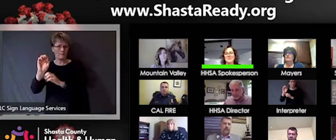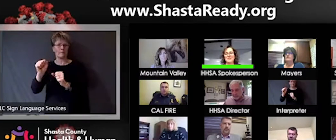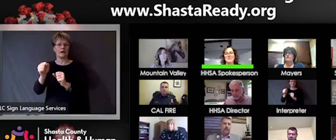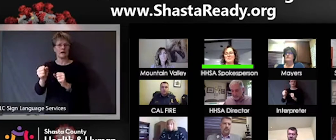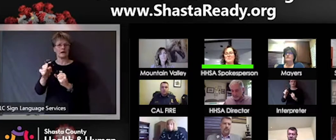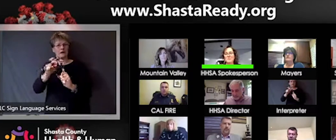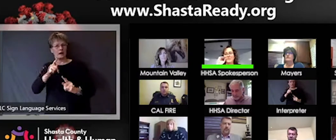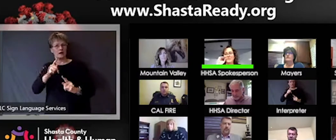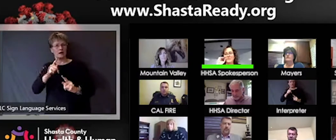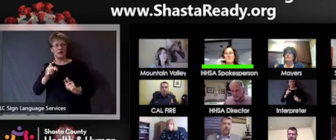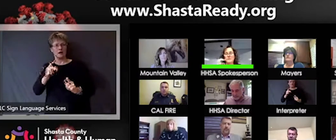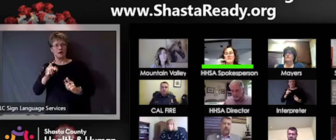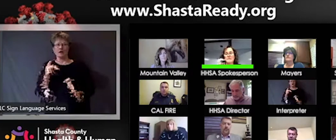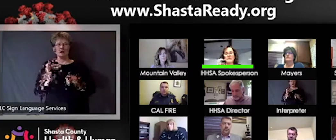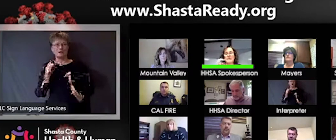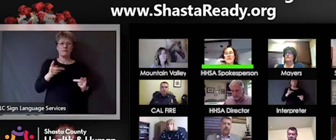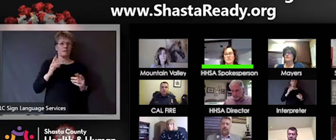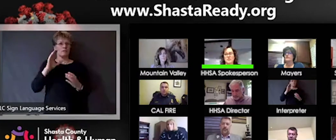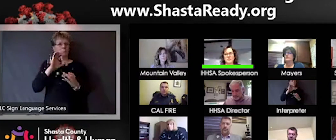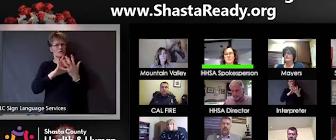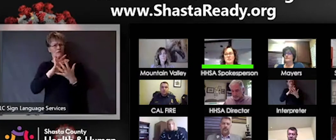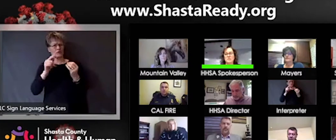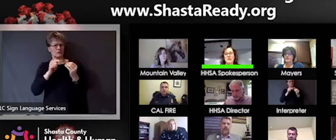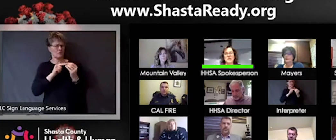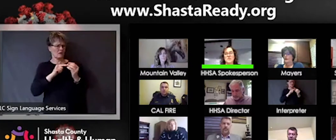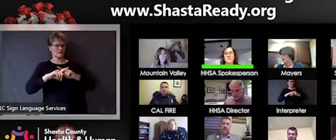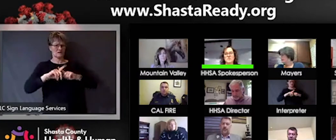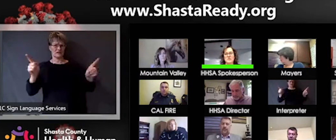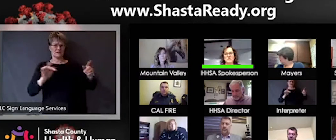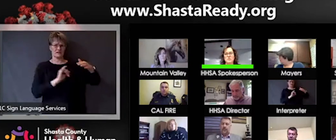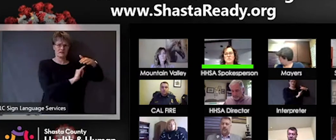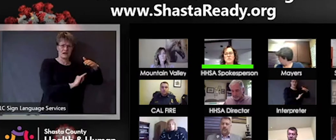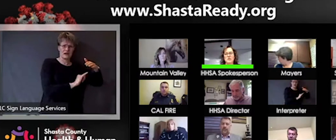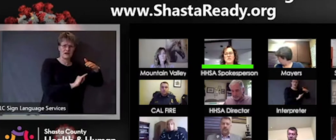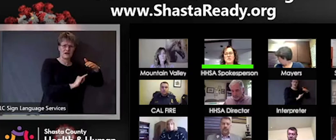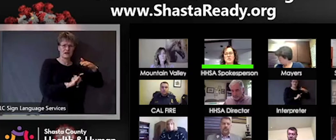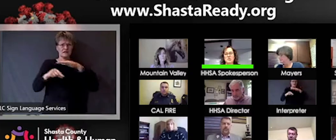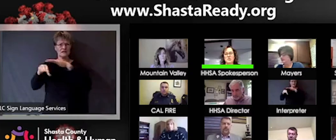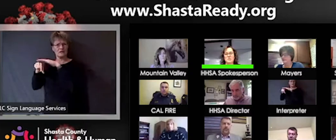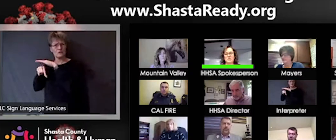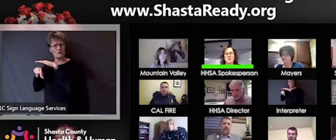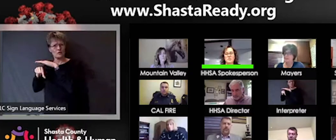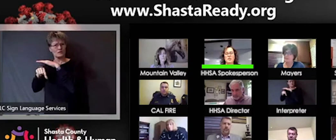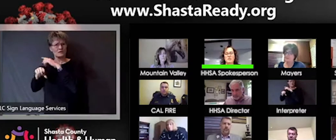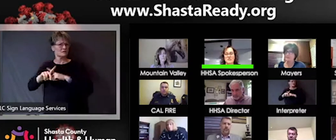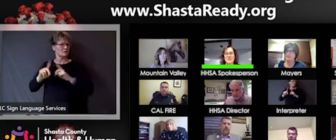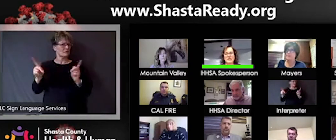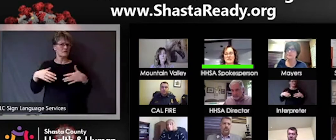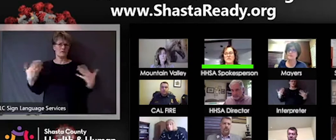few days with some some reports that have been out there that have been a little bit confusing. So we want to be sure that that people understand exactly